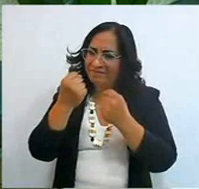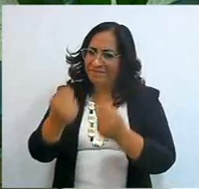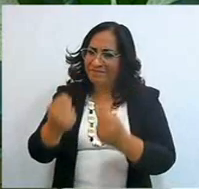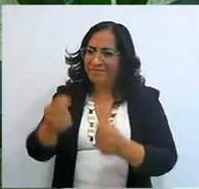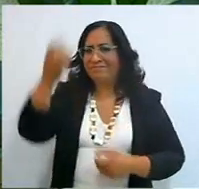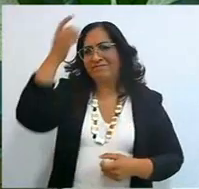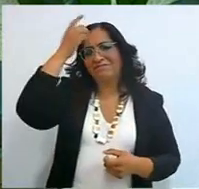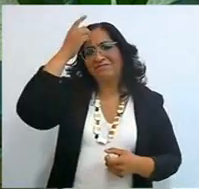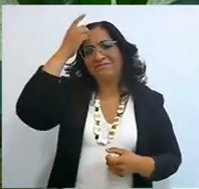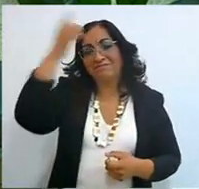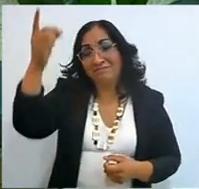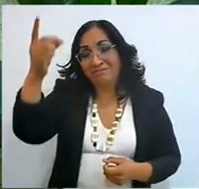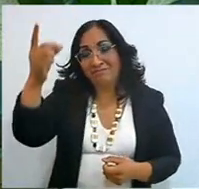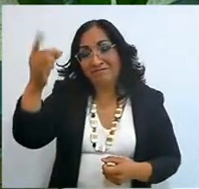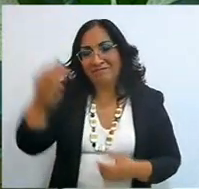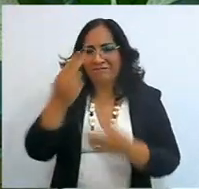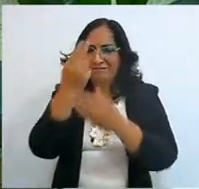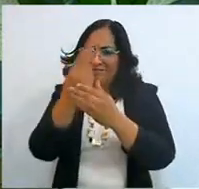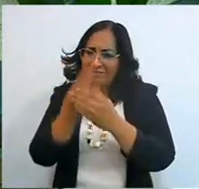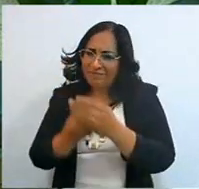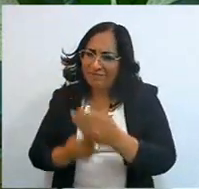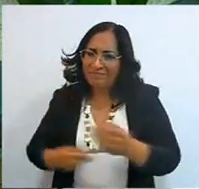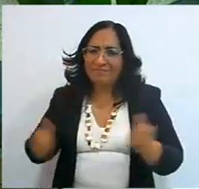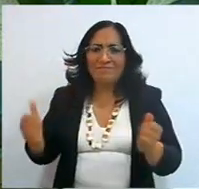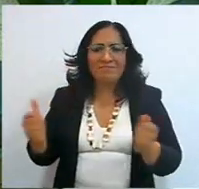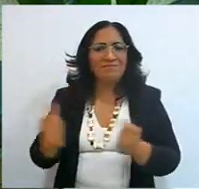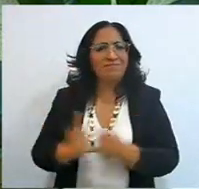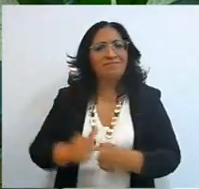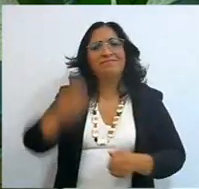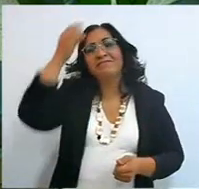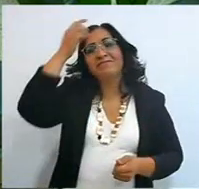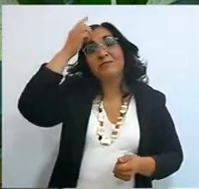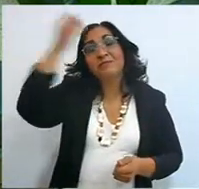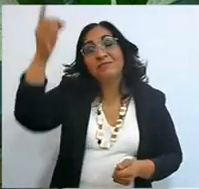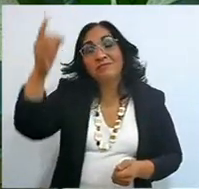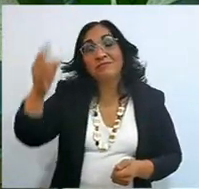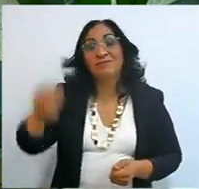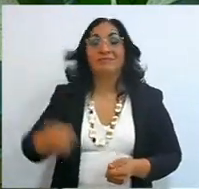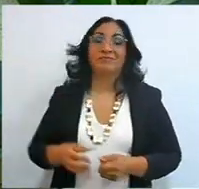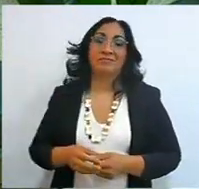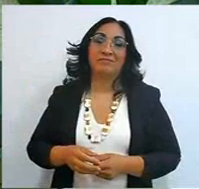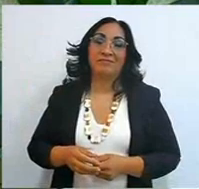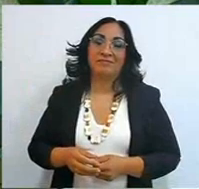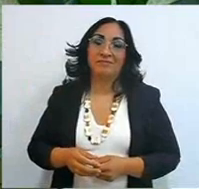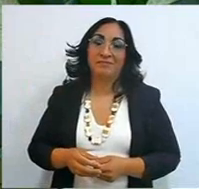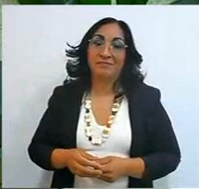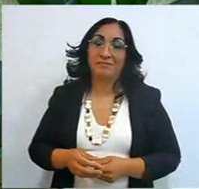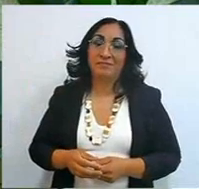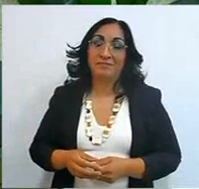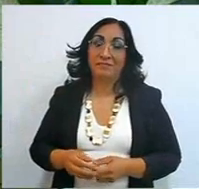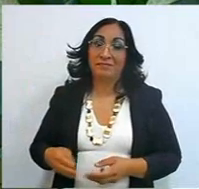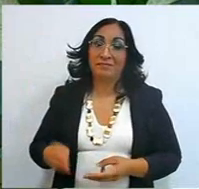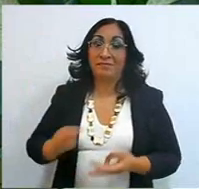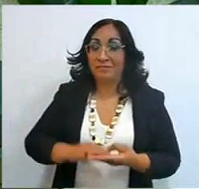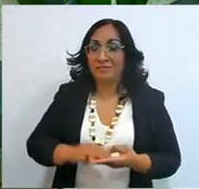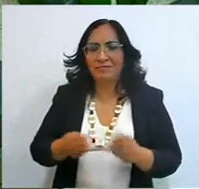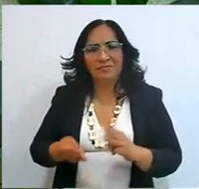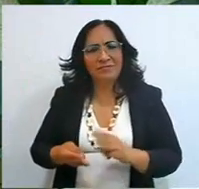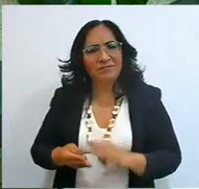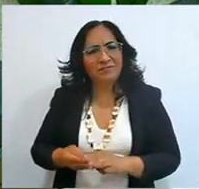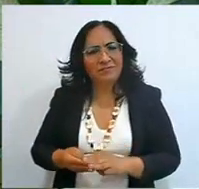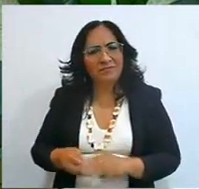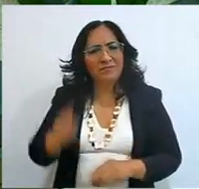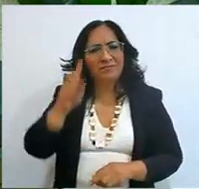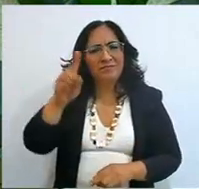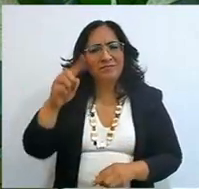that we all have in life, and that the Bible has given us all the examples, there comes a time when it is you and God,